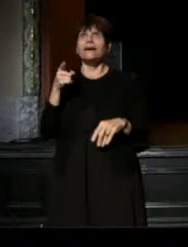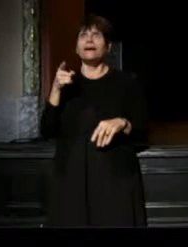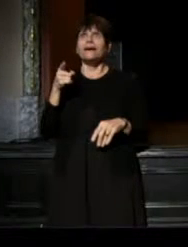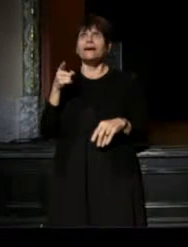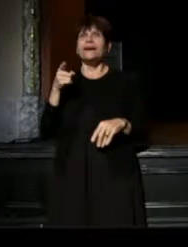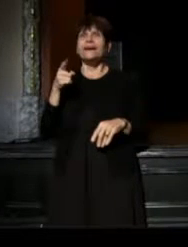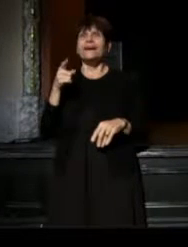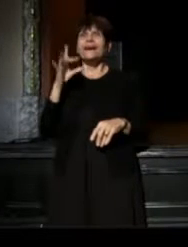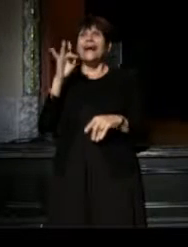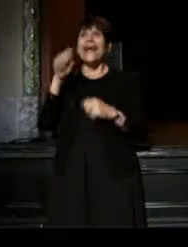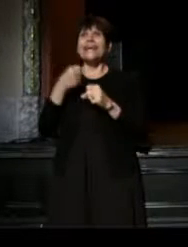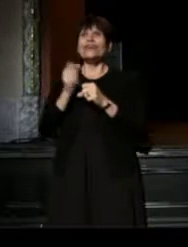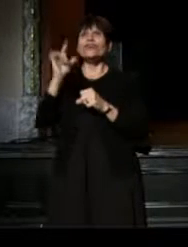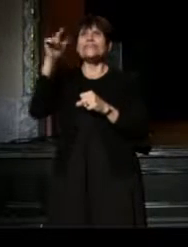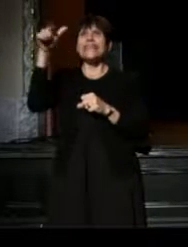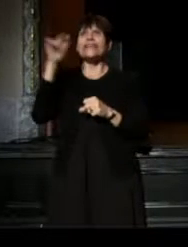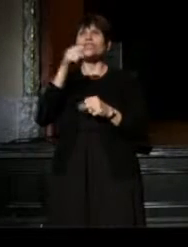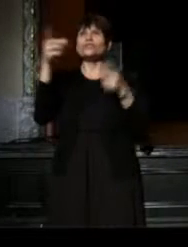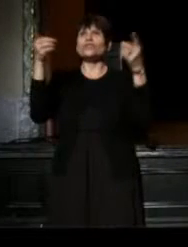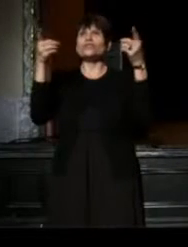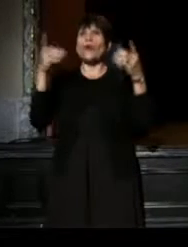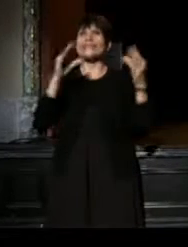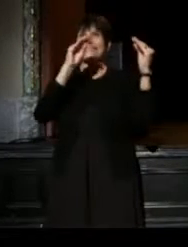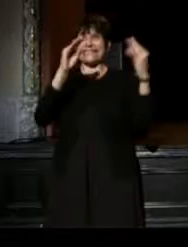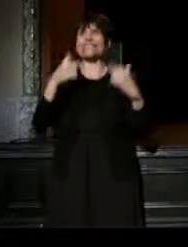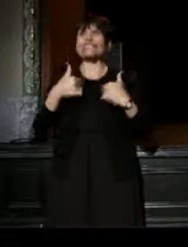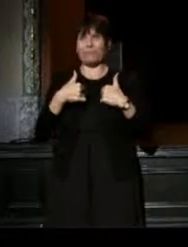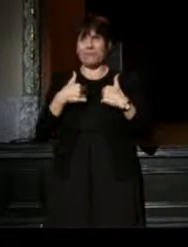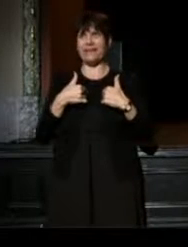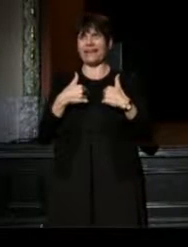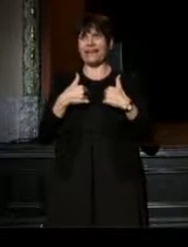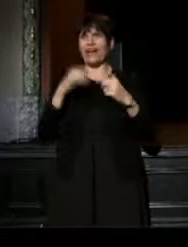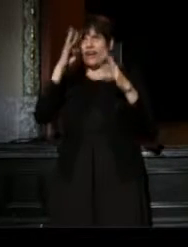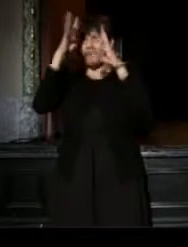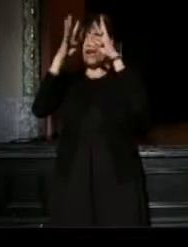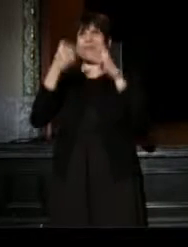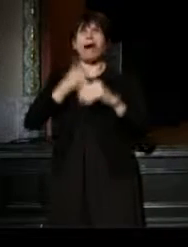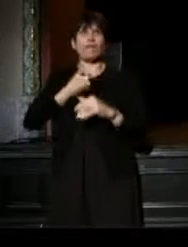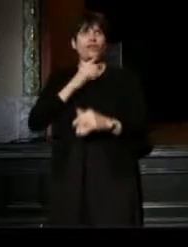Eight years later, she was directing and teaching me as I created my first solo work